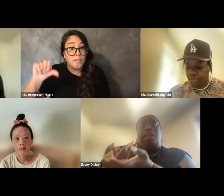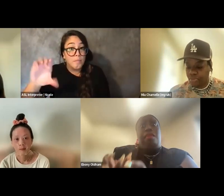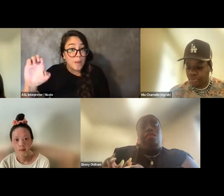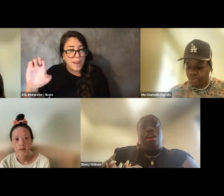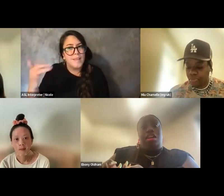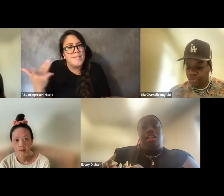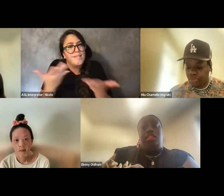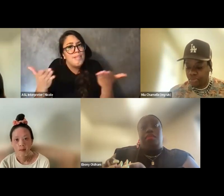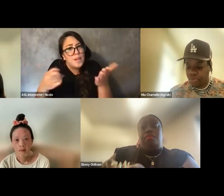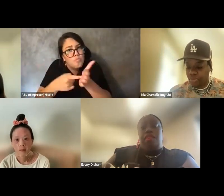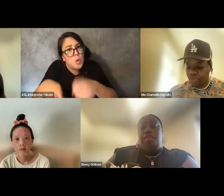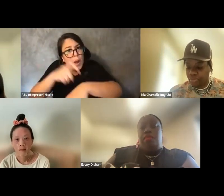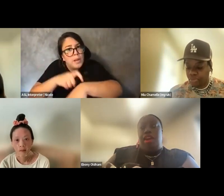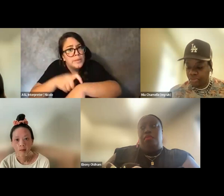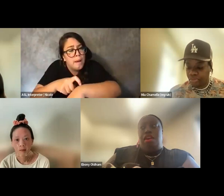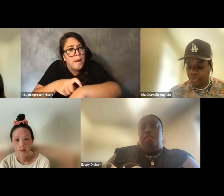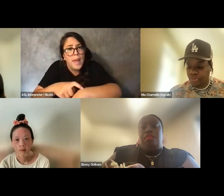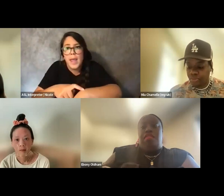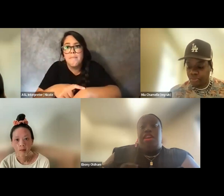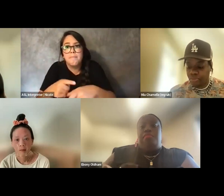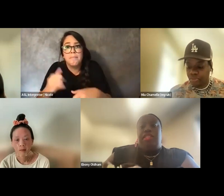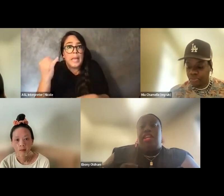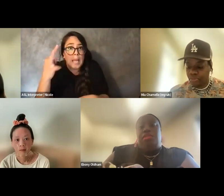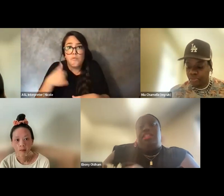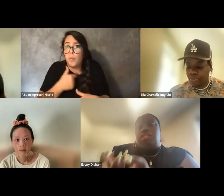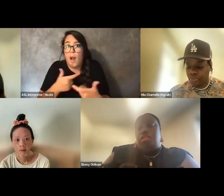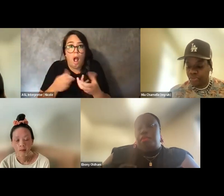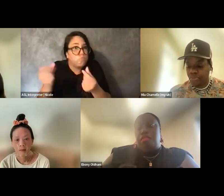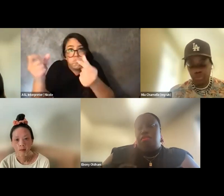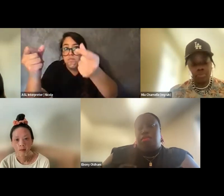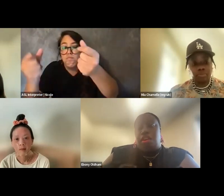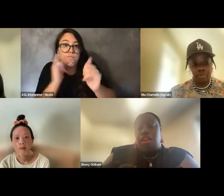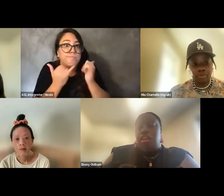like, prolonging things to the point where we're afraid of making mistakes because that's also a part of this work.